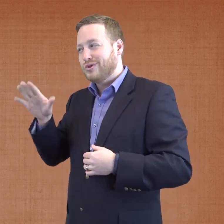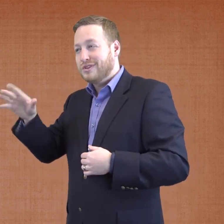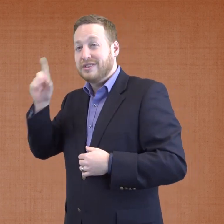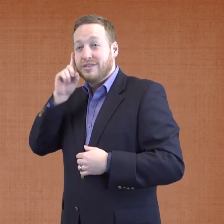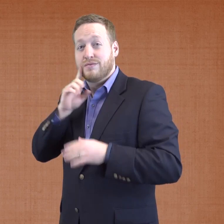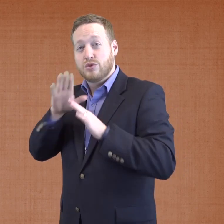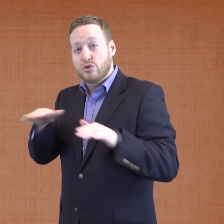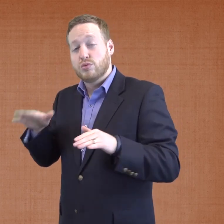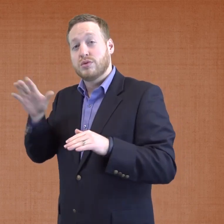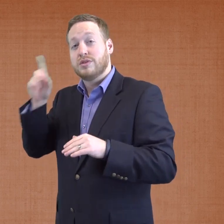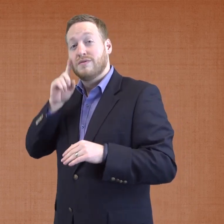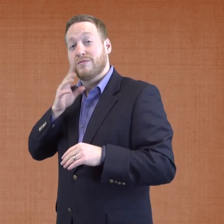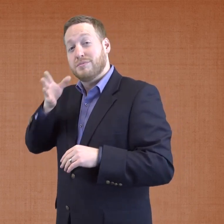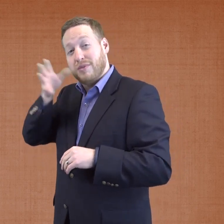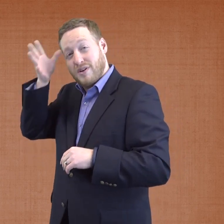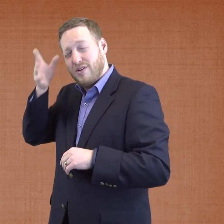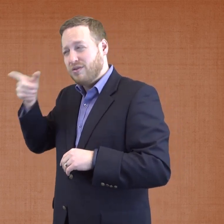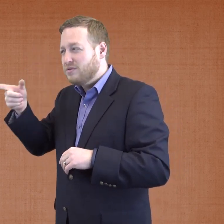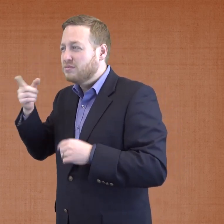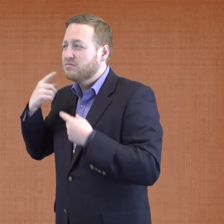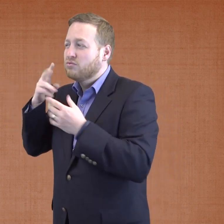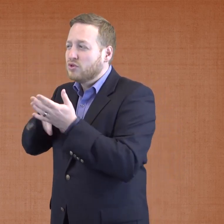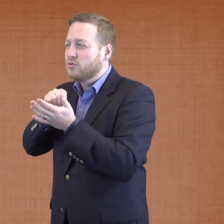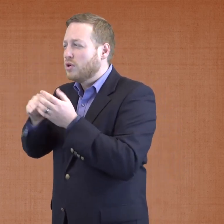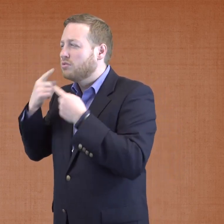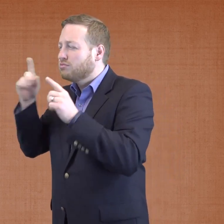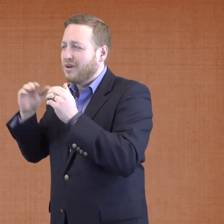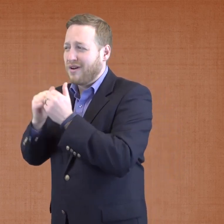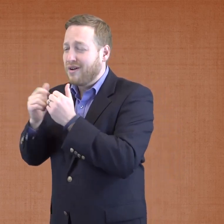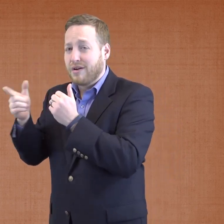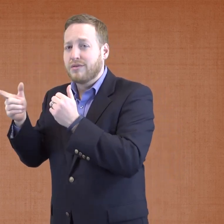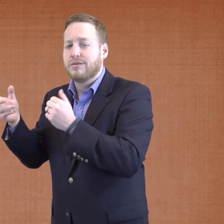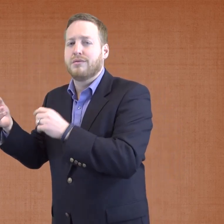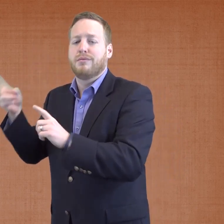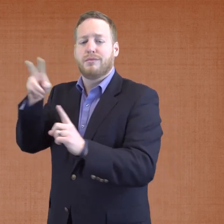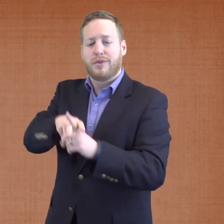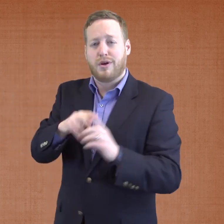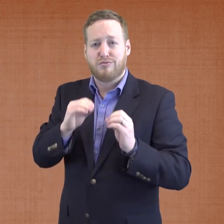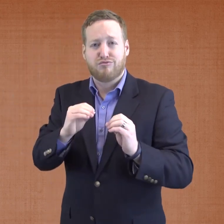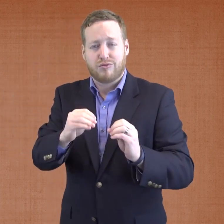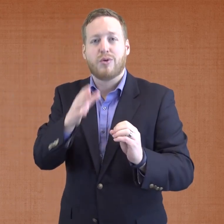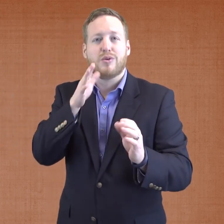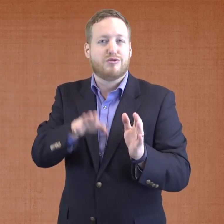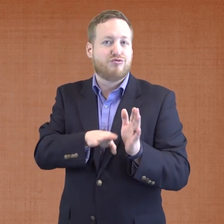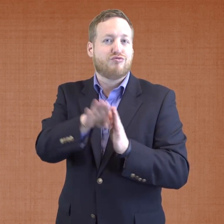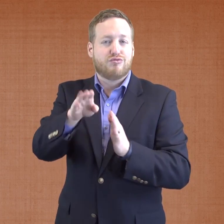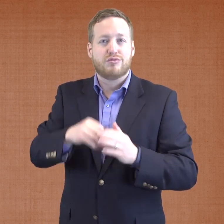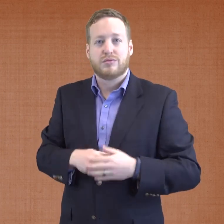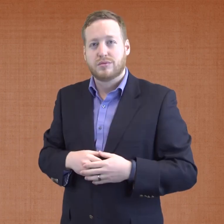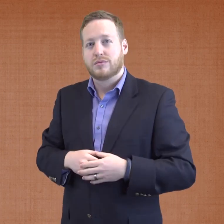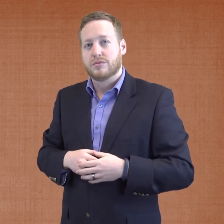which Deaf children of Deaf parents successfully develop their literacy.